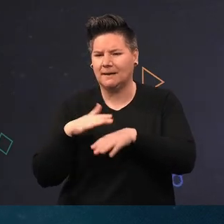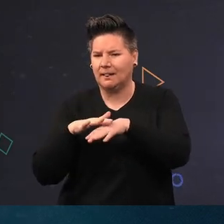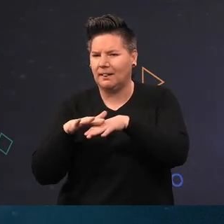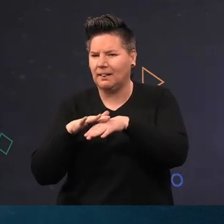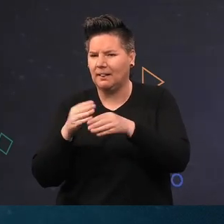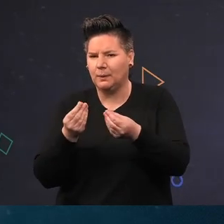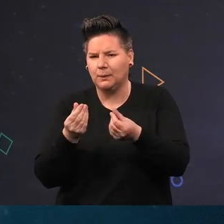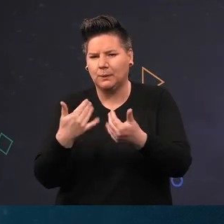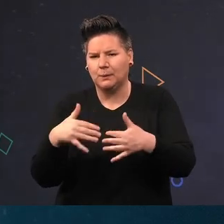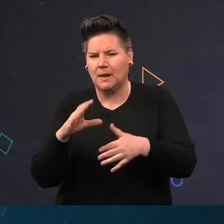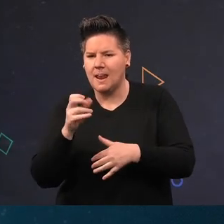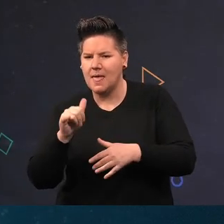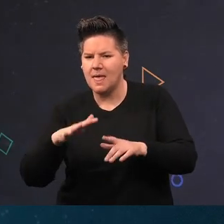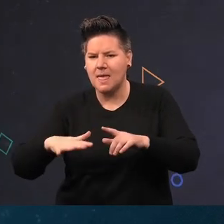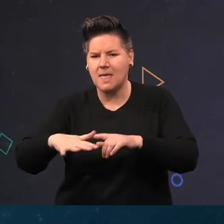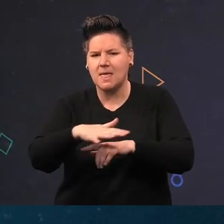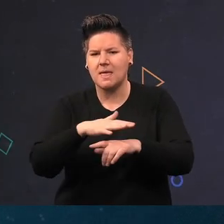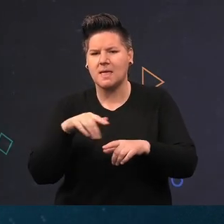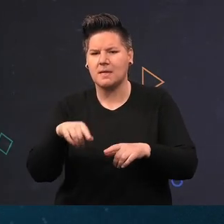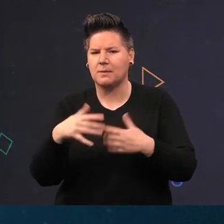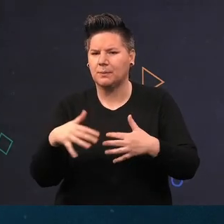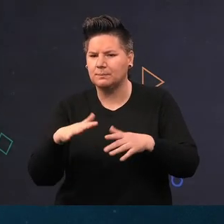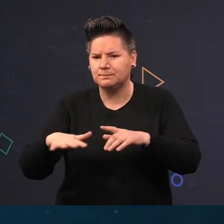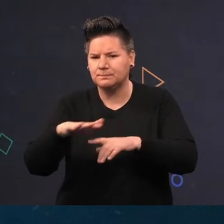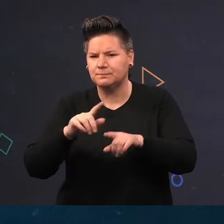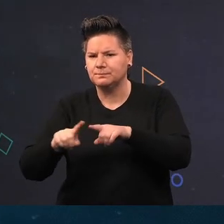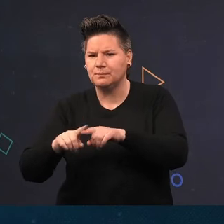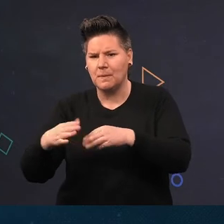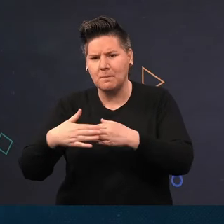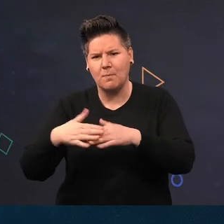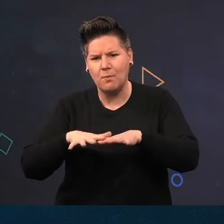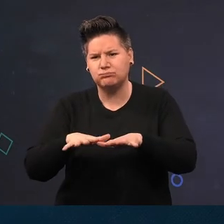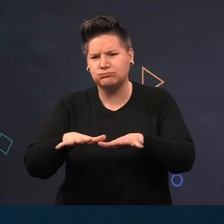that can indicate that there's been some kind of physical abrasion. But that wasn't the case here